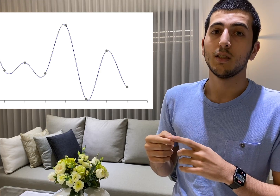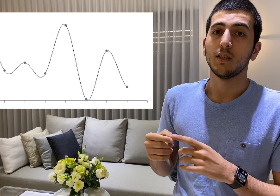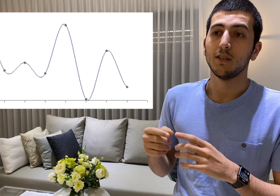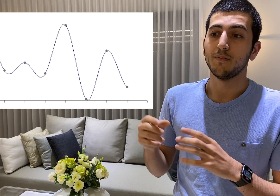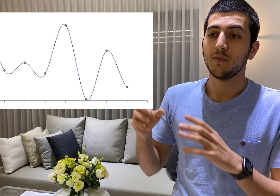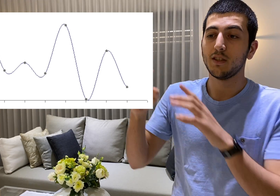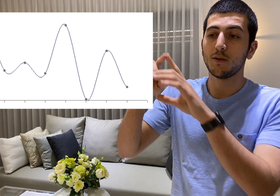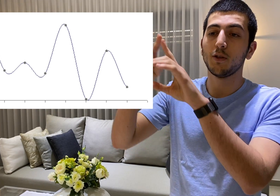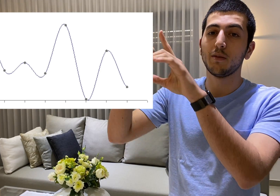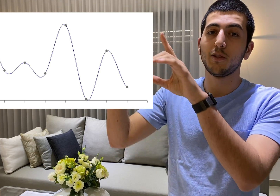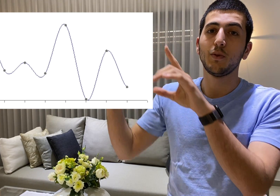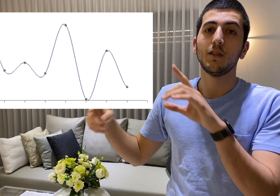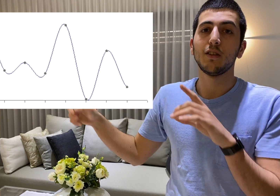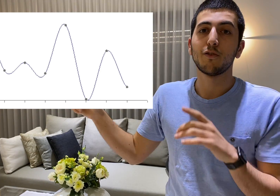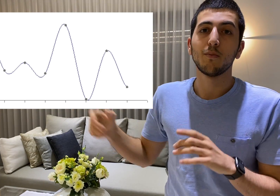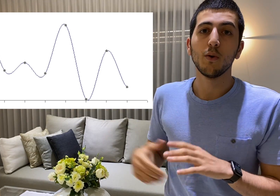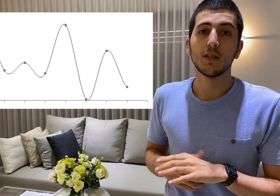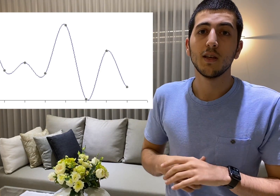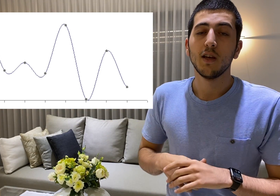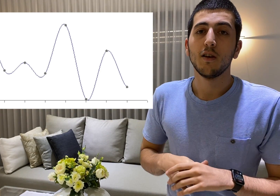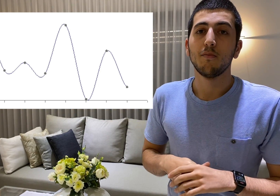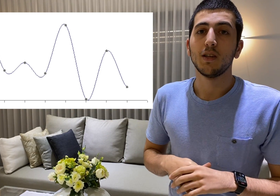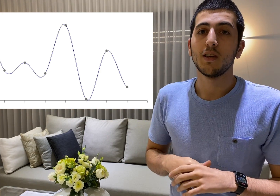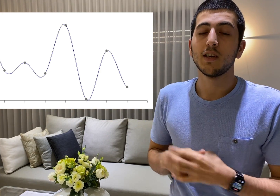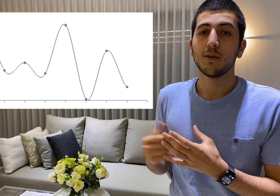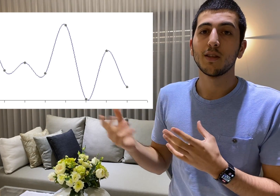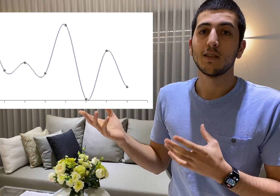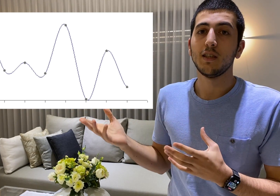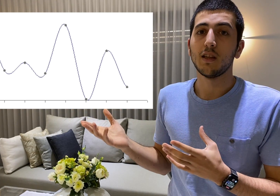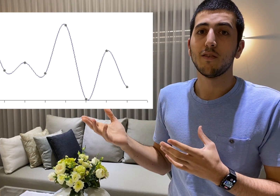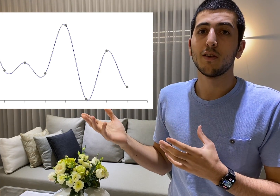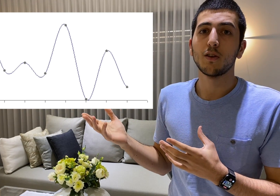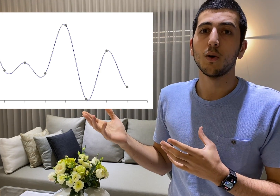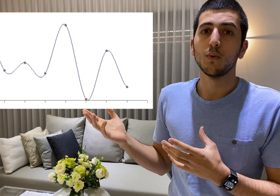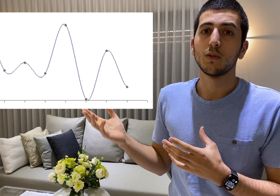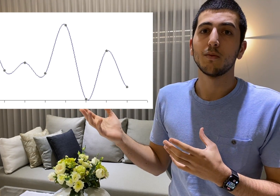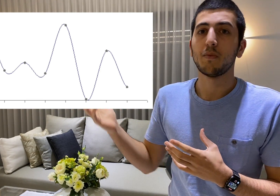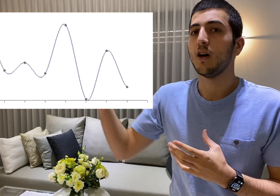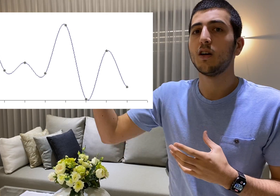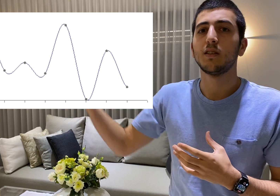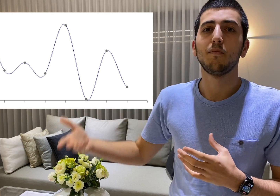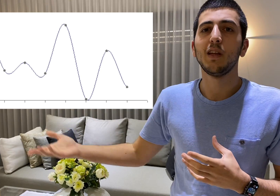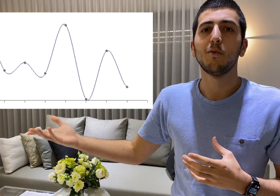interpolate between different points but as you can see even goes beyond minimum